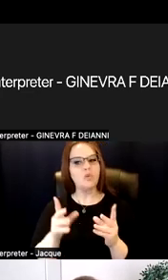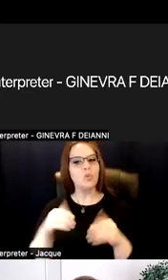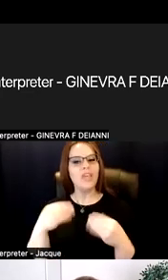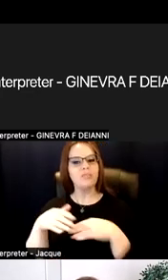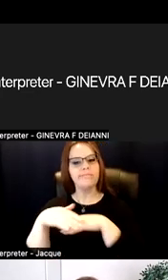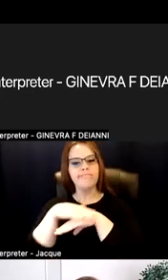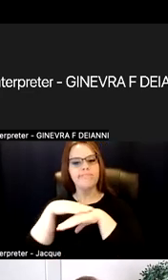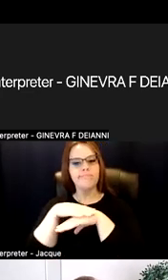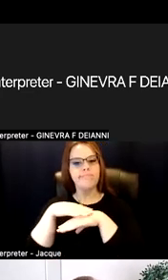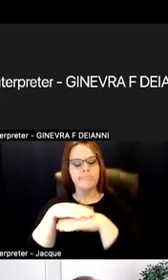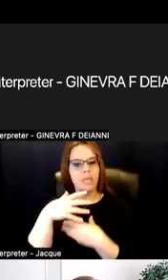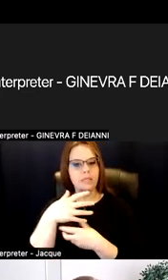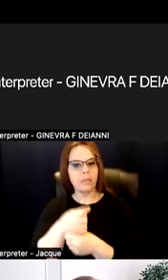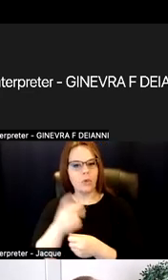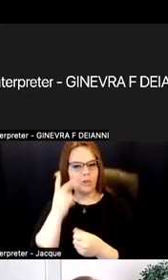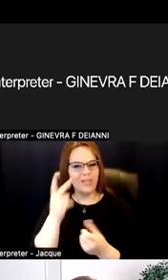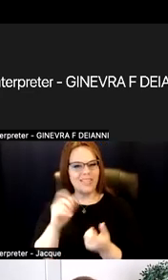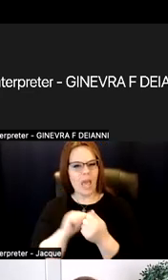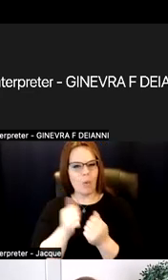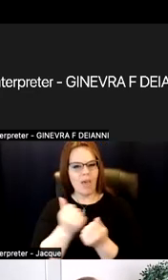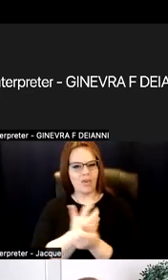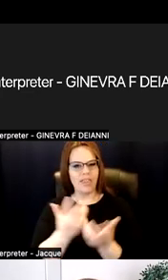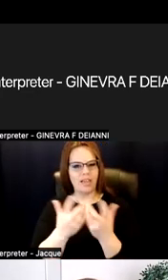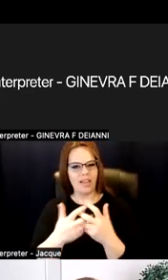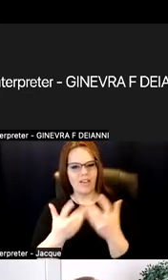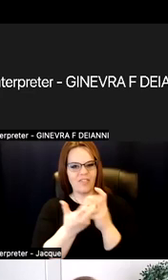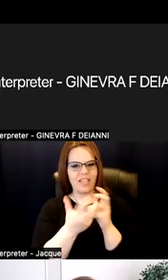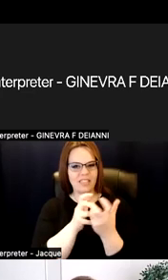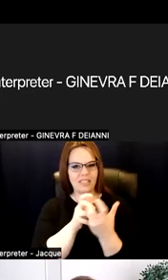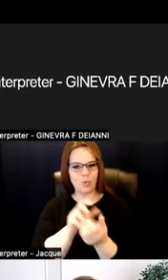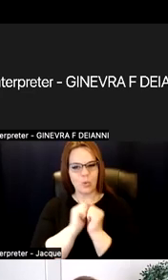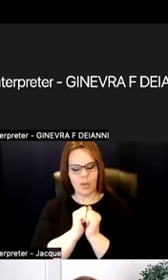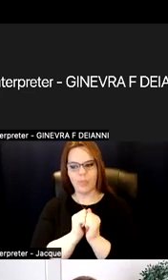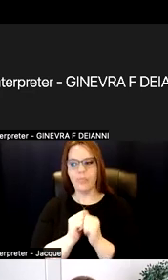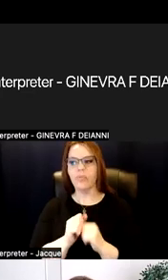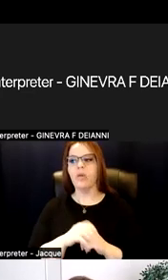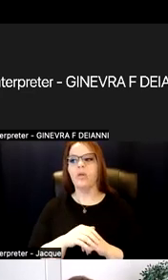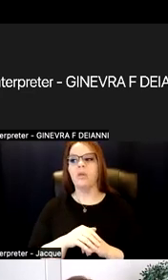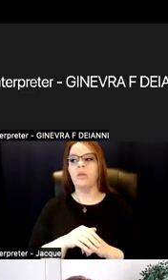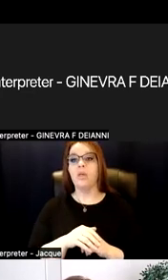can see how the pieces all fit together. Increasingly, there are a lot of professional learning